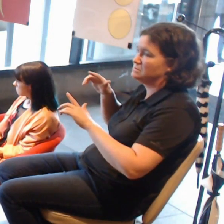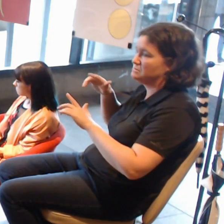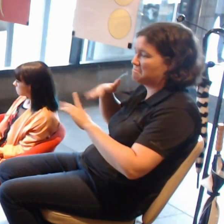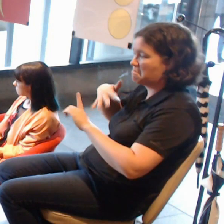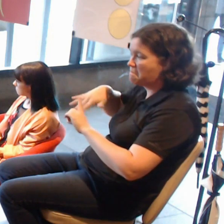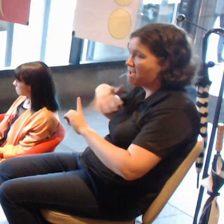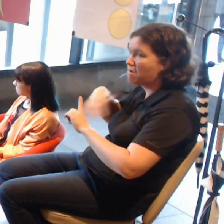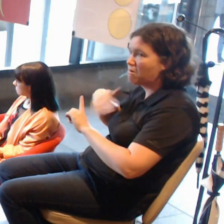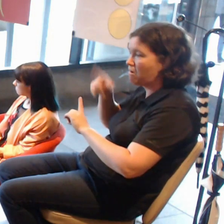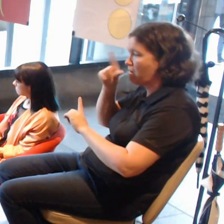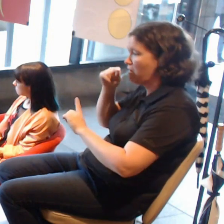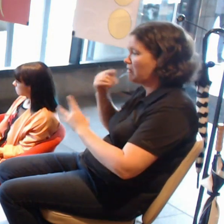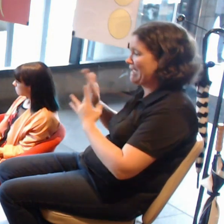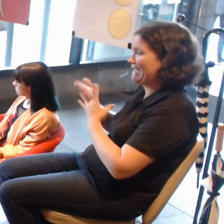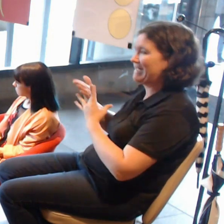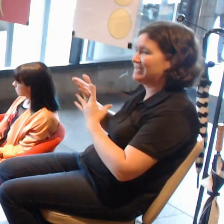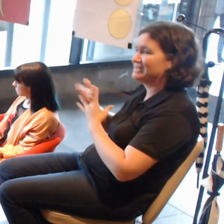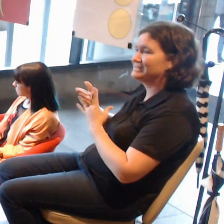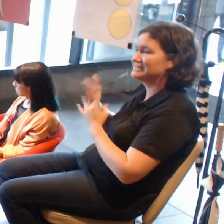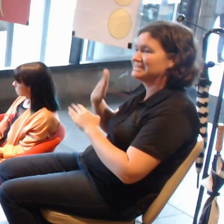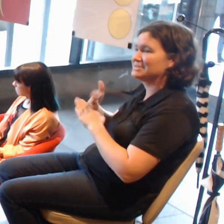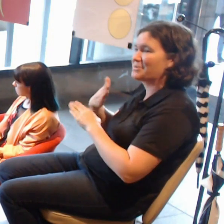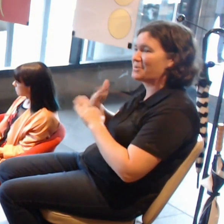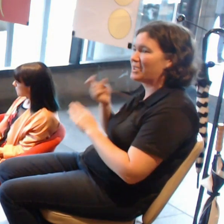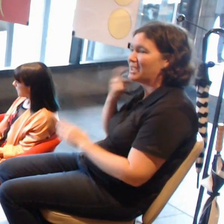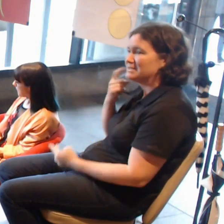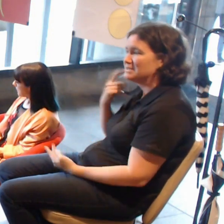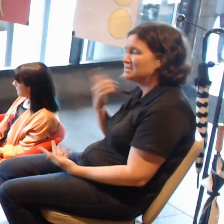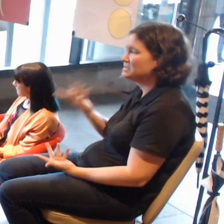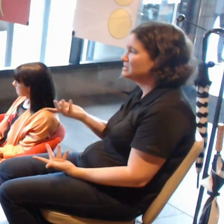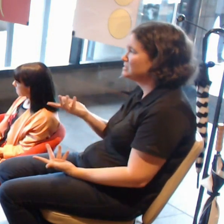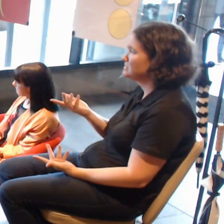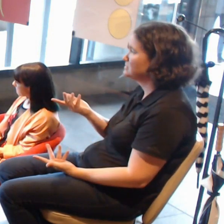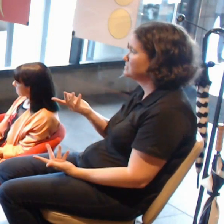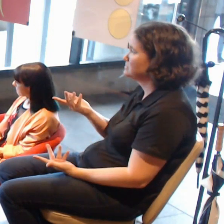to adapt to inputs into it. I might jump across all three of you on this one.